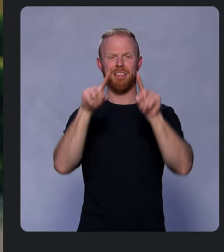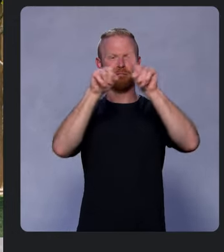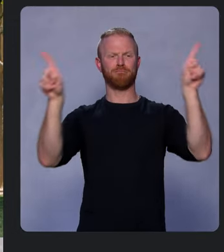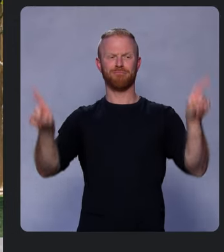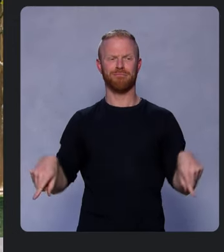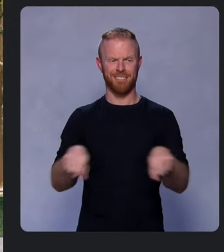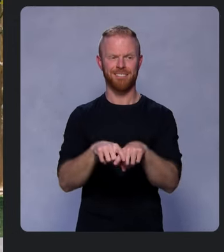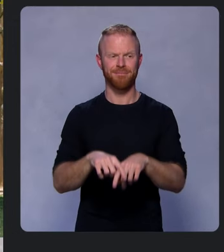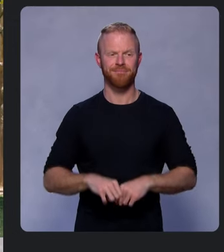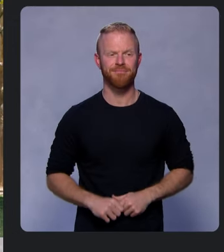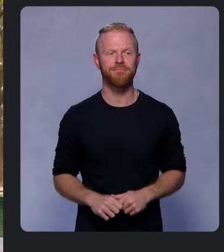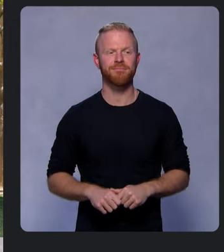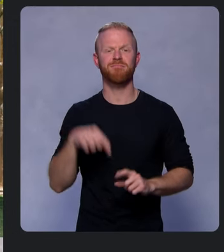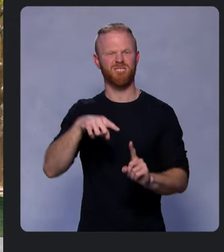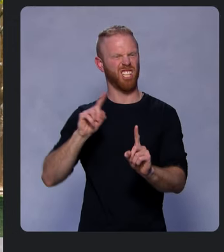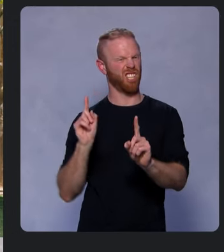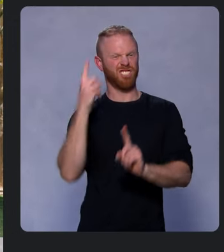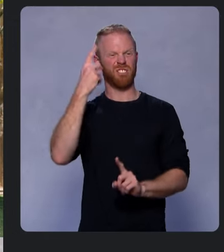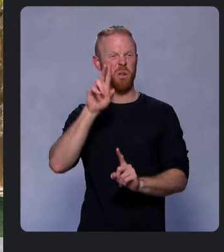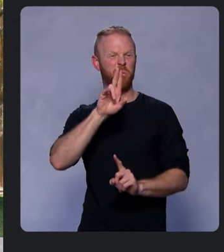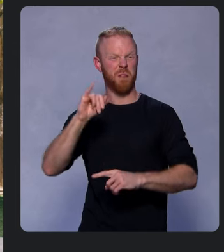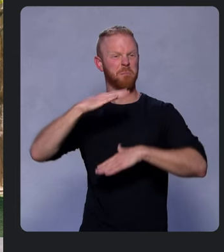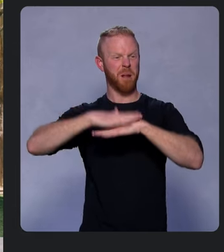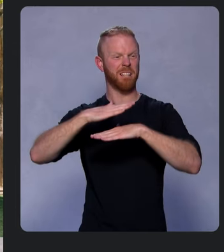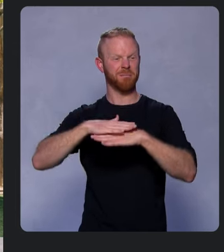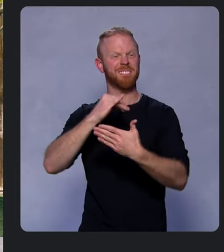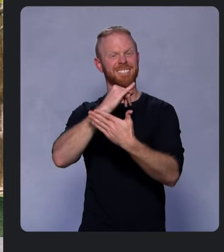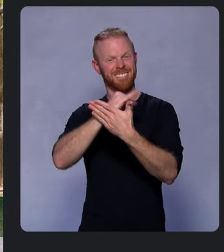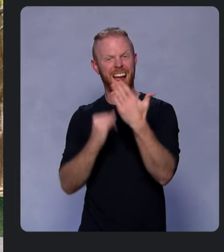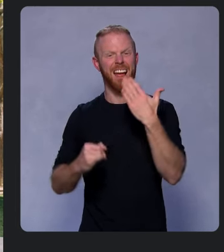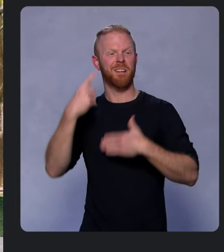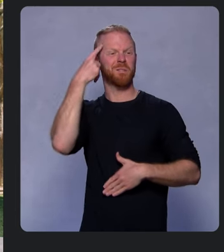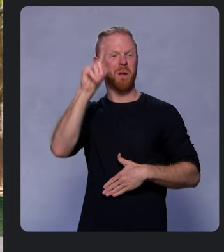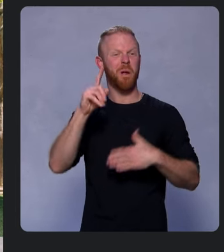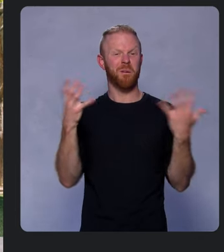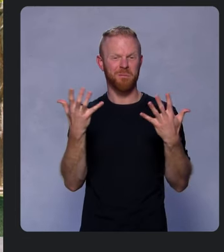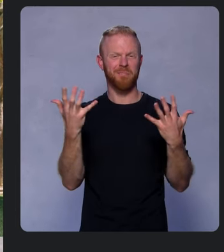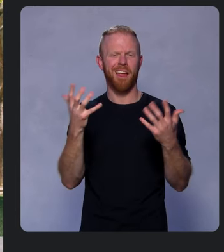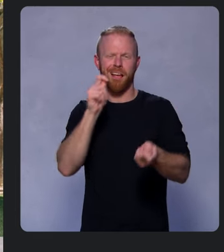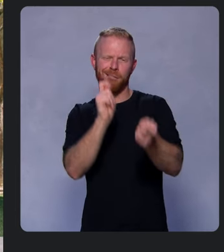It's the first UI platform designed for an ambient computing world.